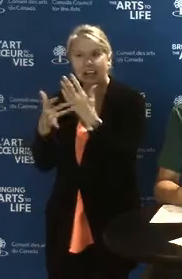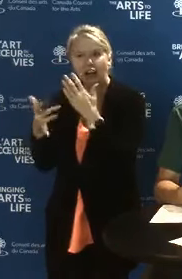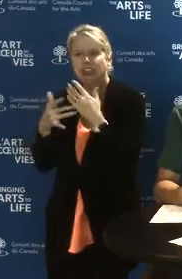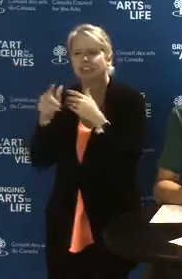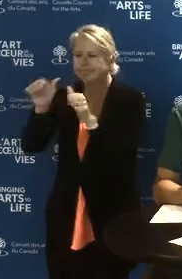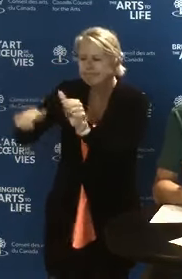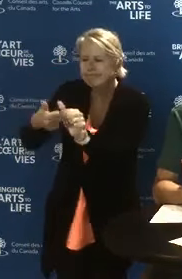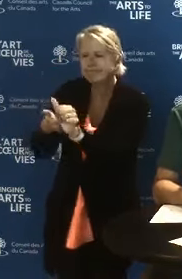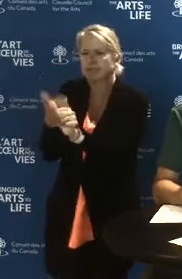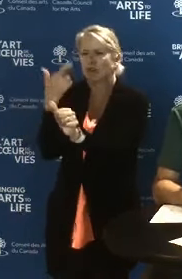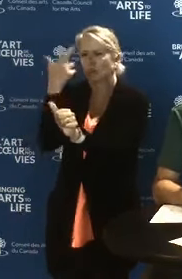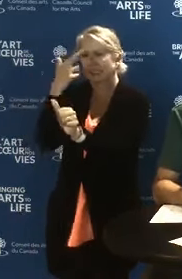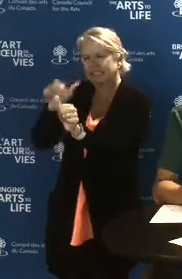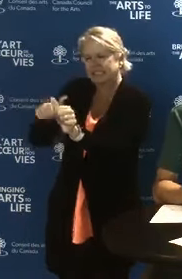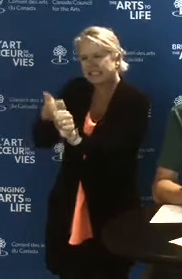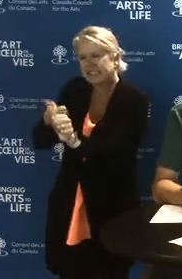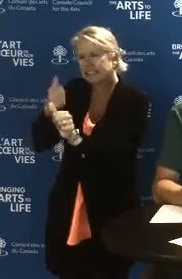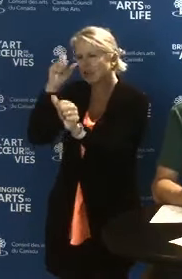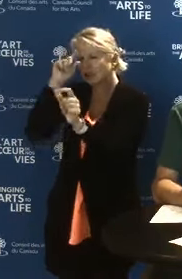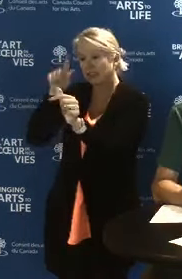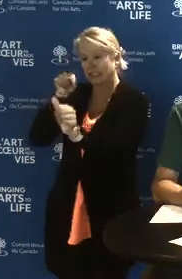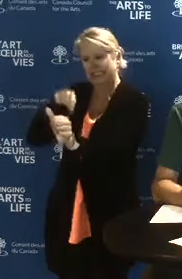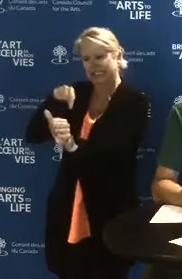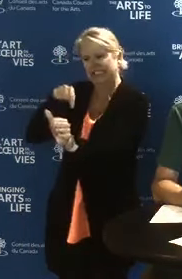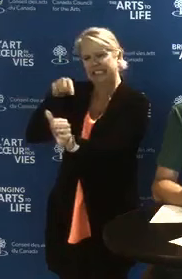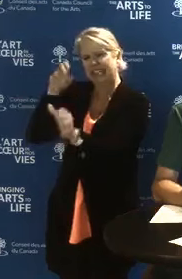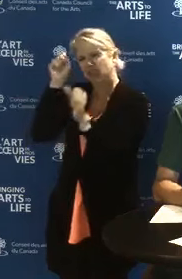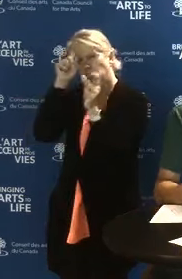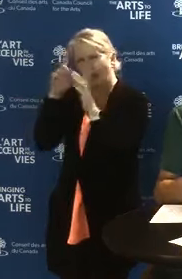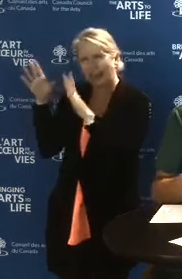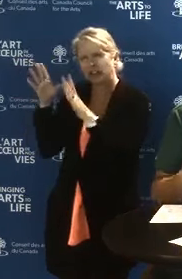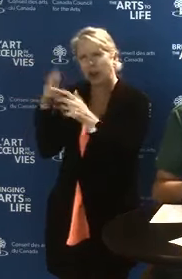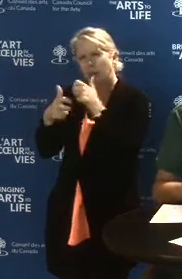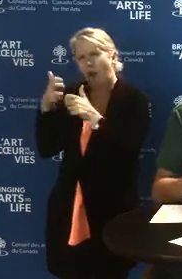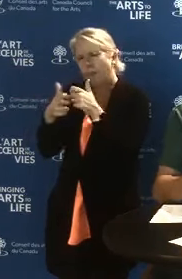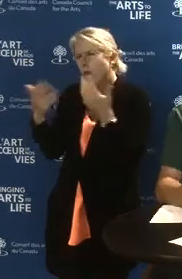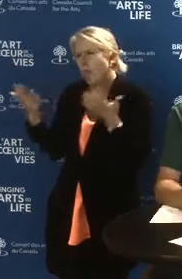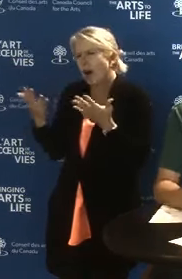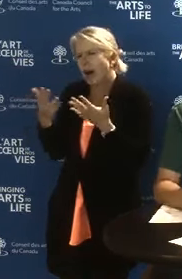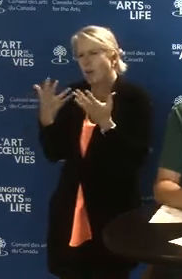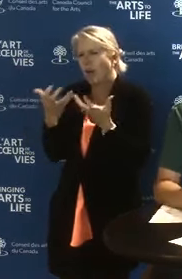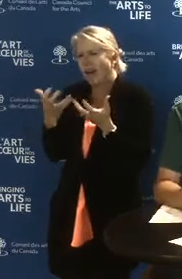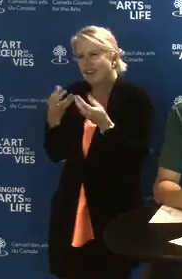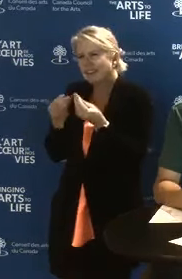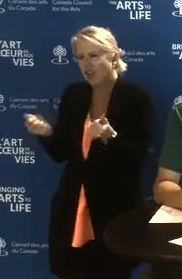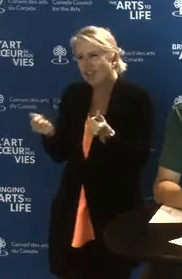Focus on the strategy and long-term problem you're trying to solve, and this will lead to potential eligible activities.